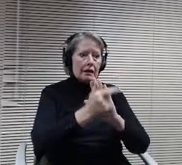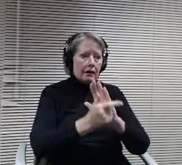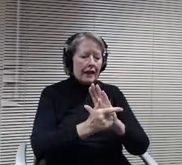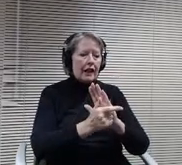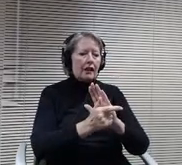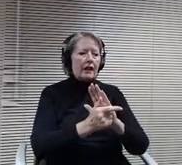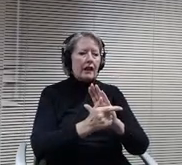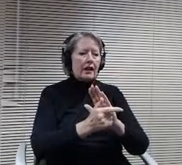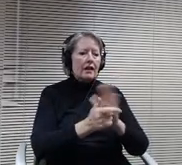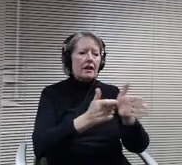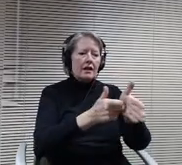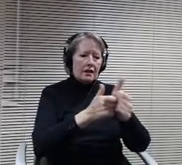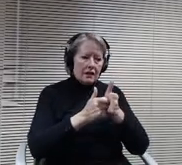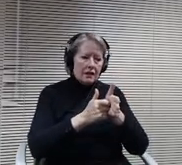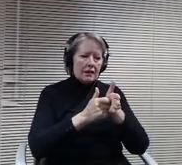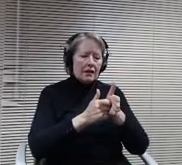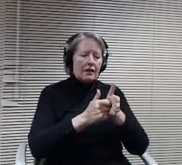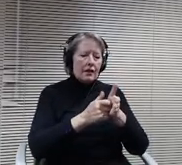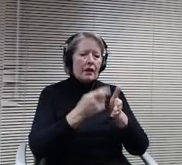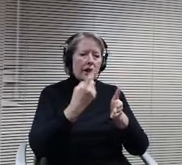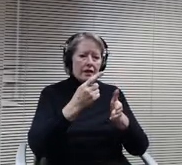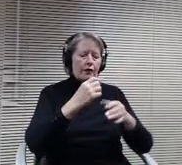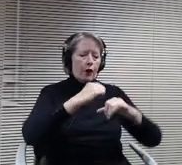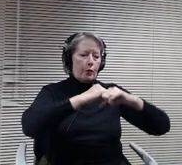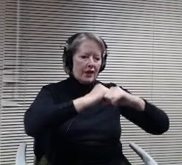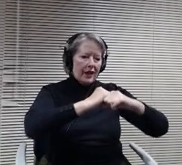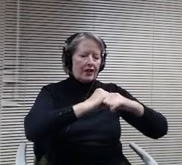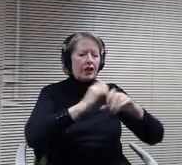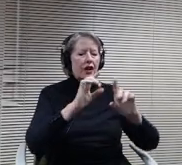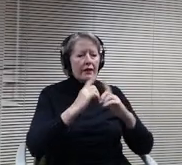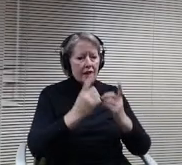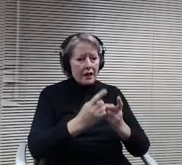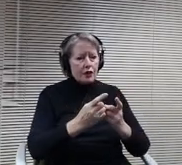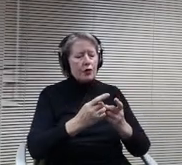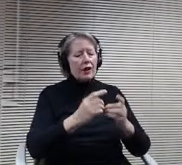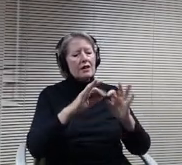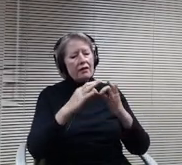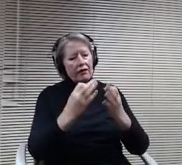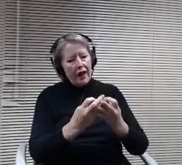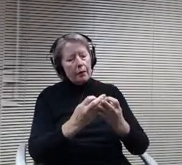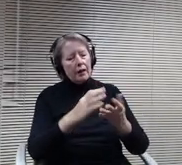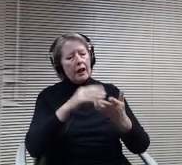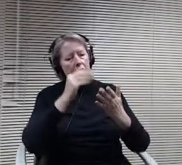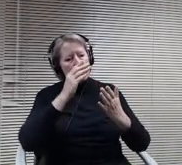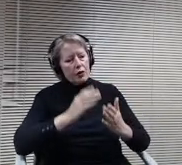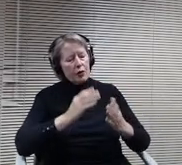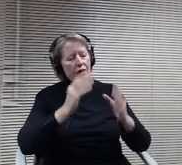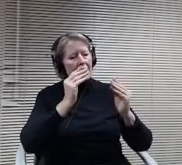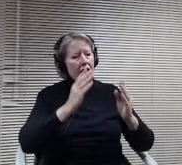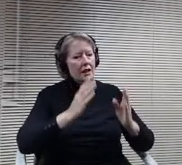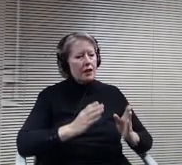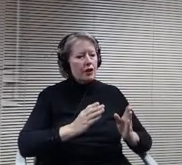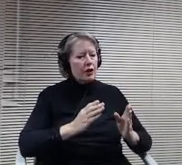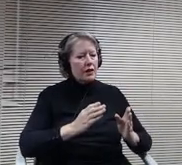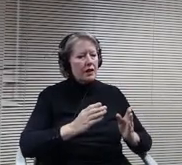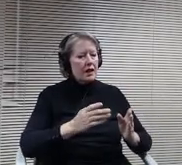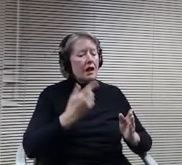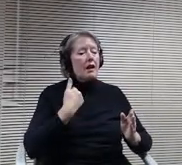for our families and students and teachers. So I, if we are going to make that significant change, we could. Certainly I